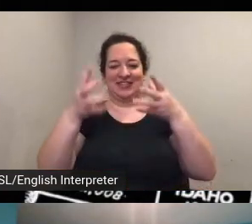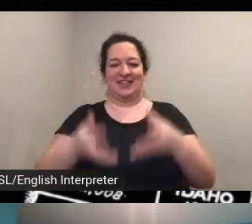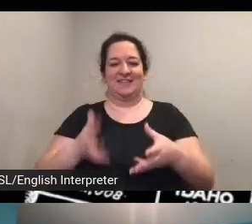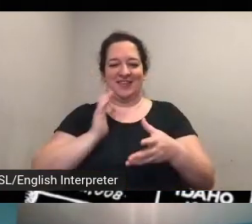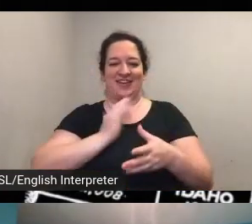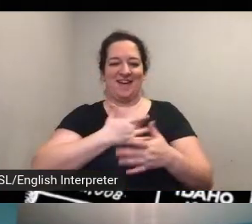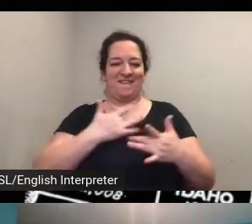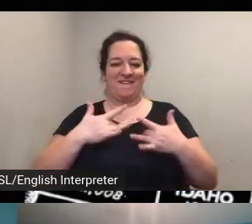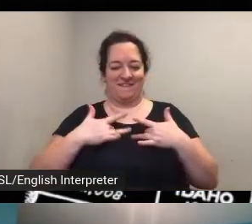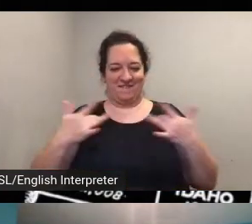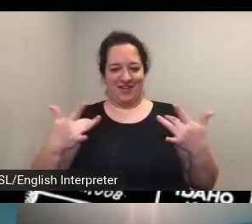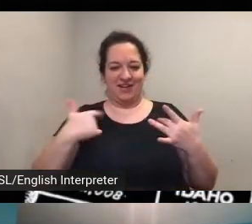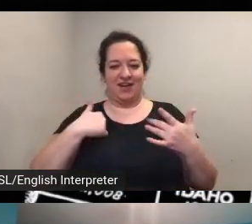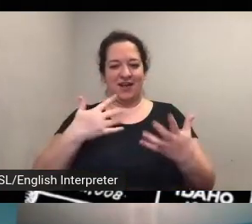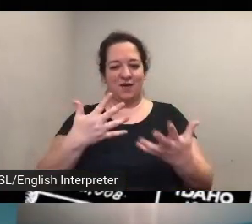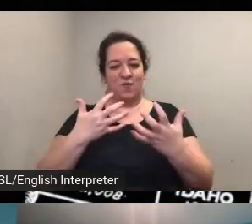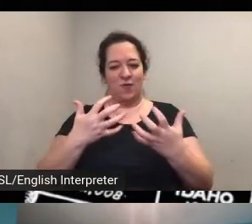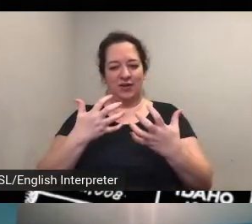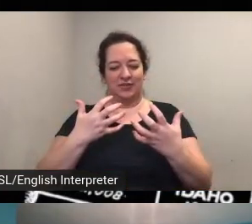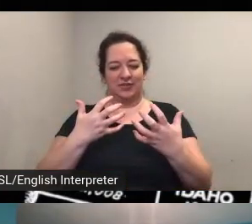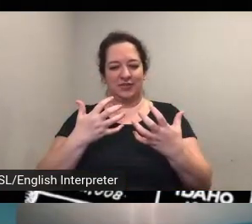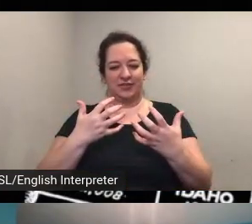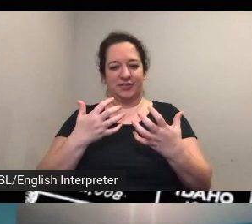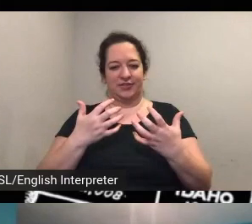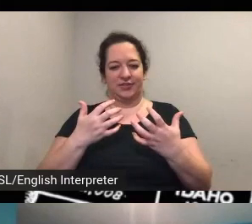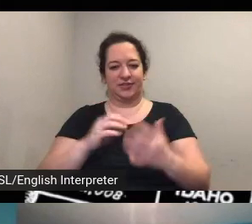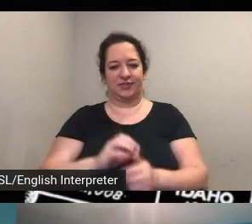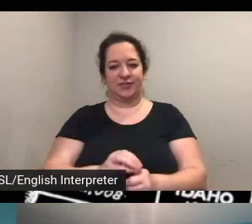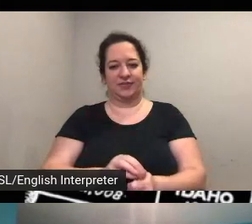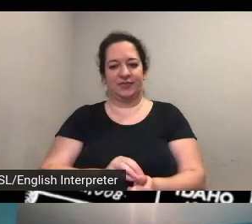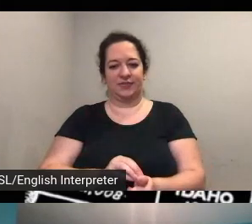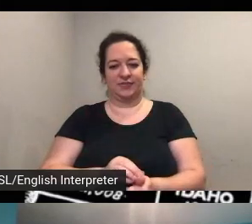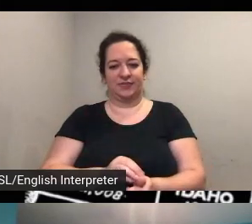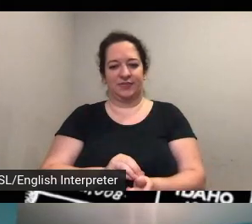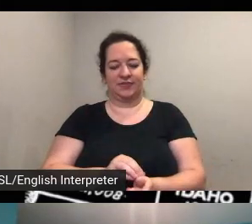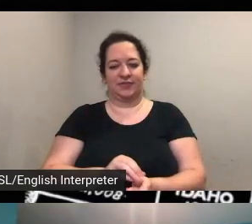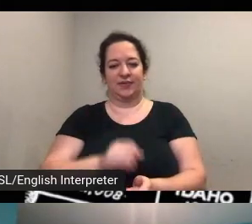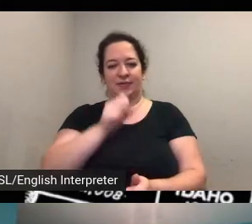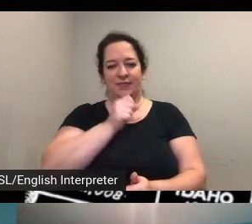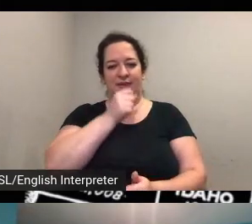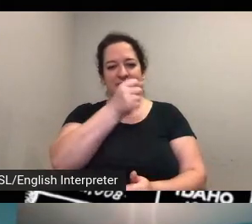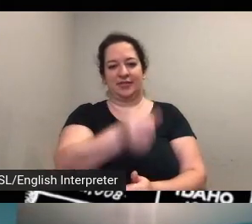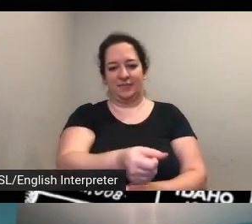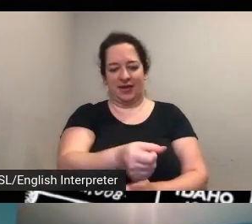and i'd love to actually um in a sense pass the mic back to you all to ask